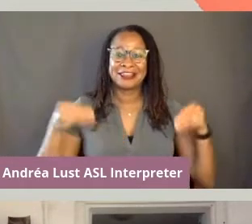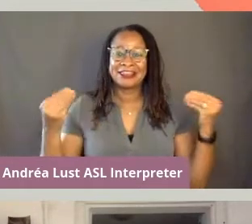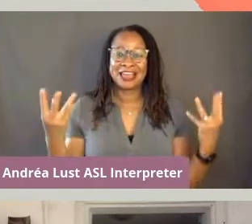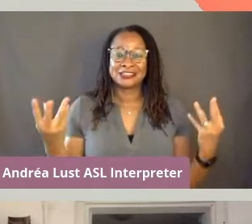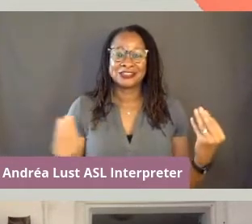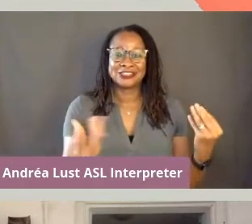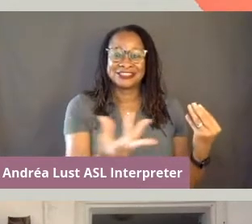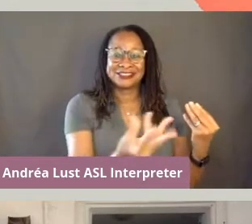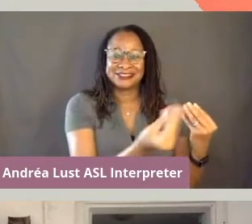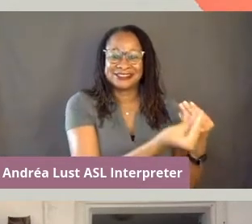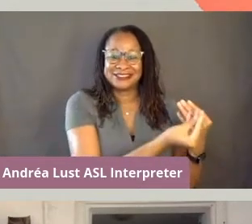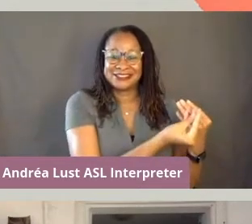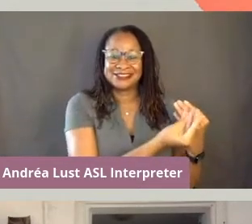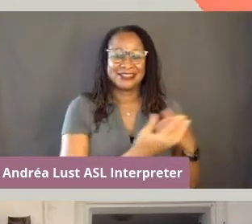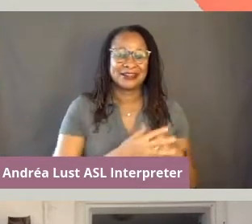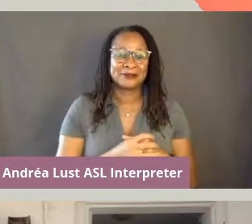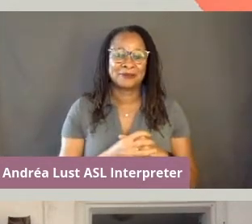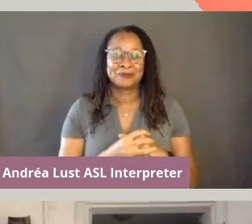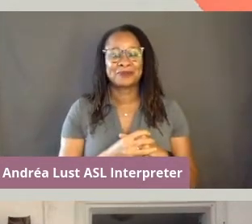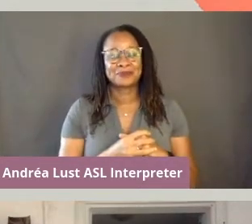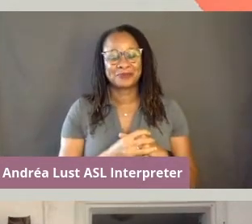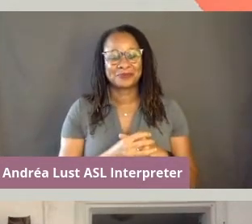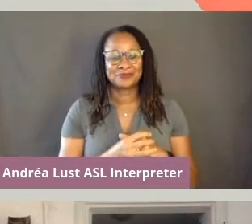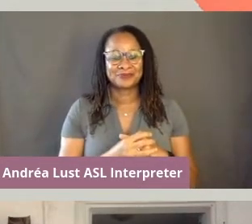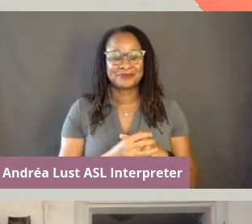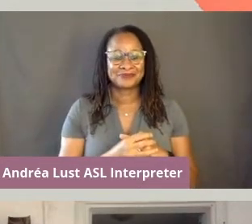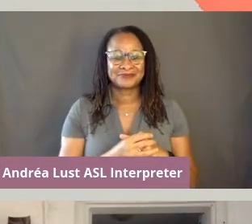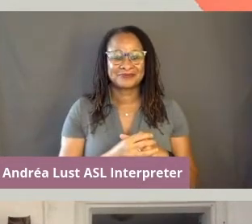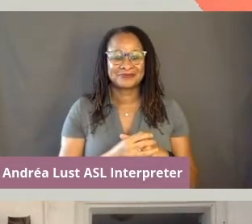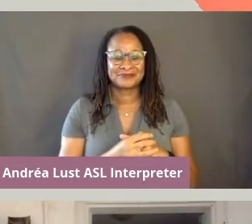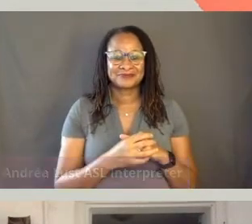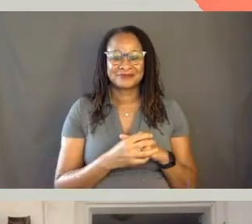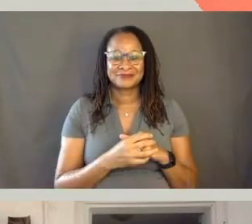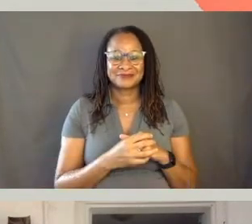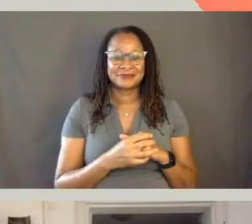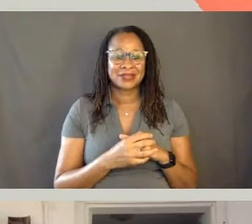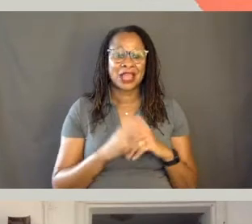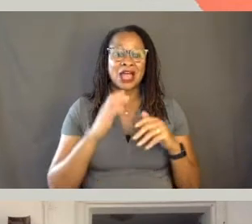and I have a scarf and a blue sweater with polka dots.